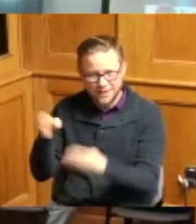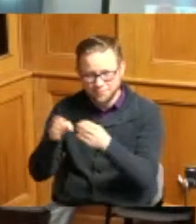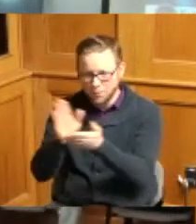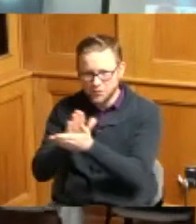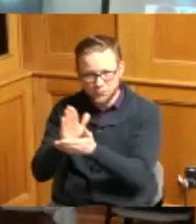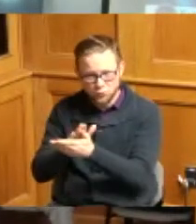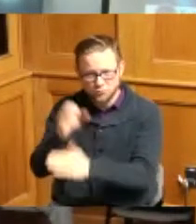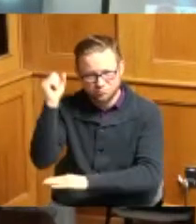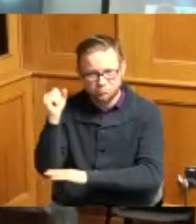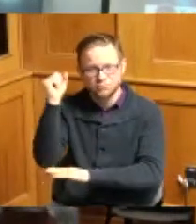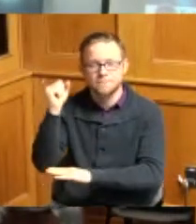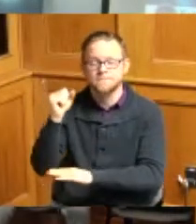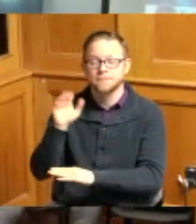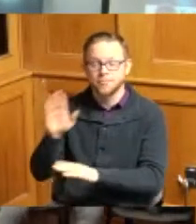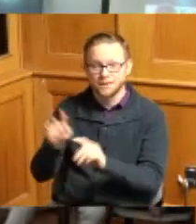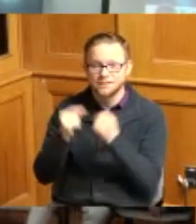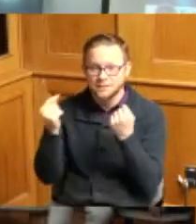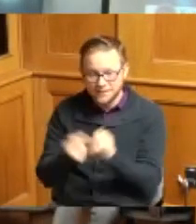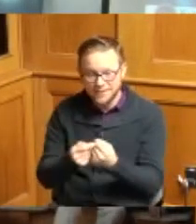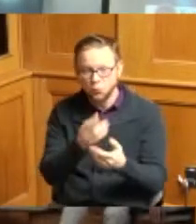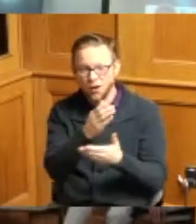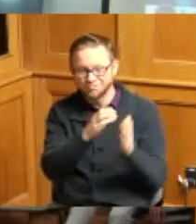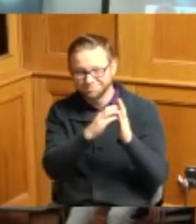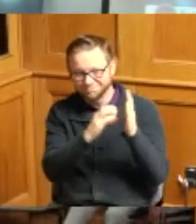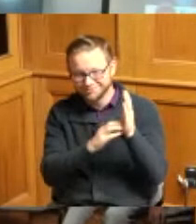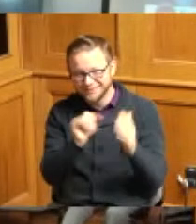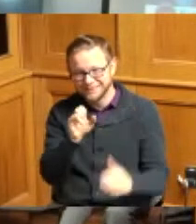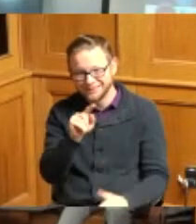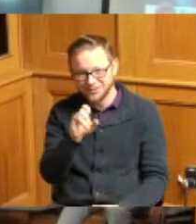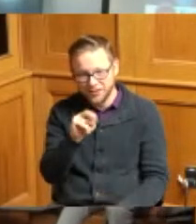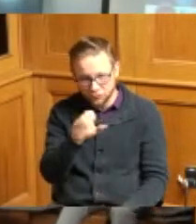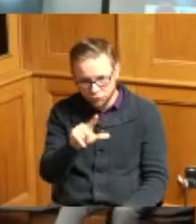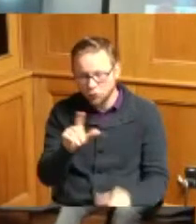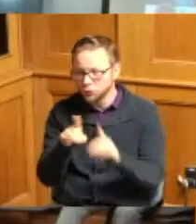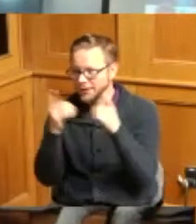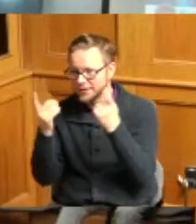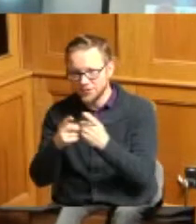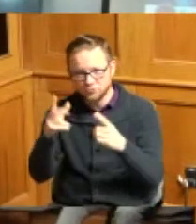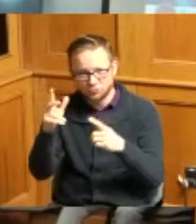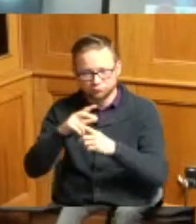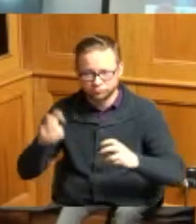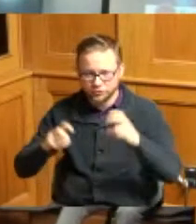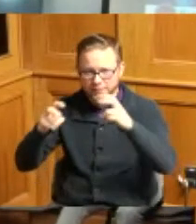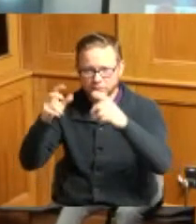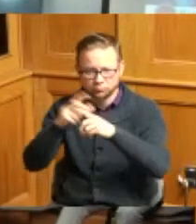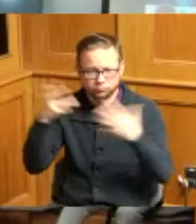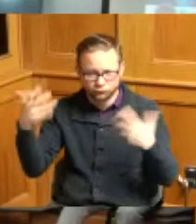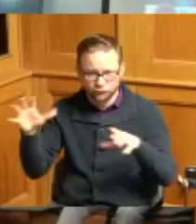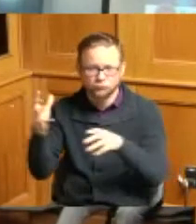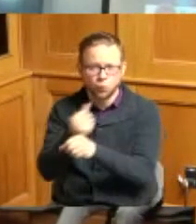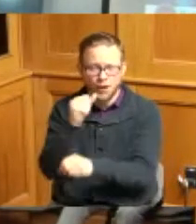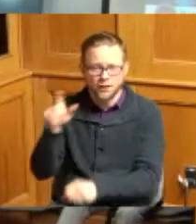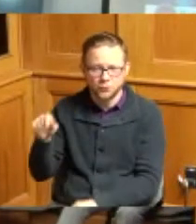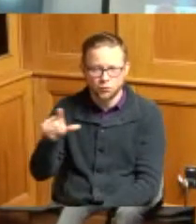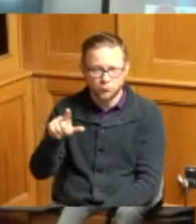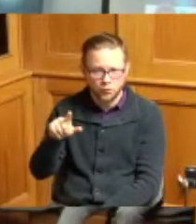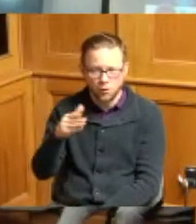has won sectional and district championships for 21-22 and play for McDonald's all-American